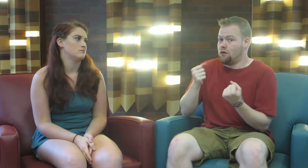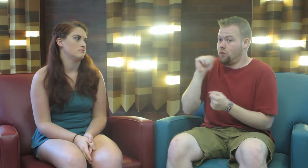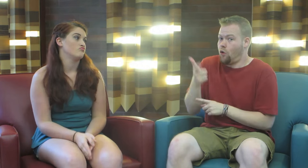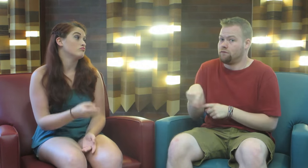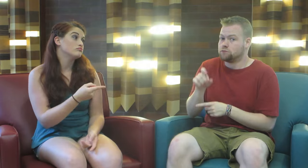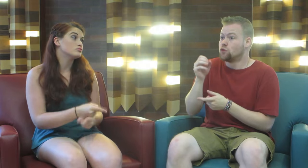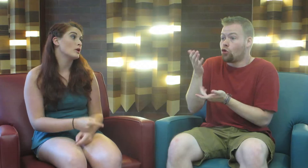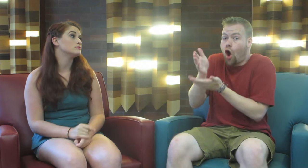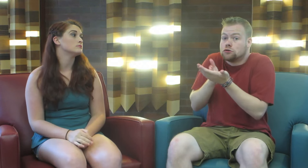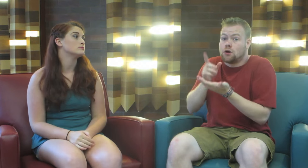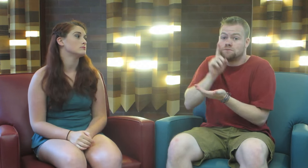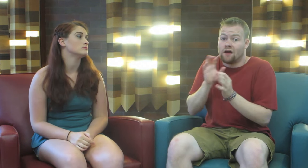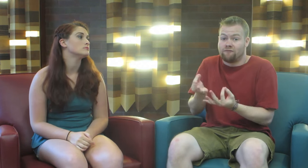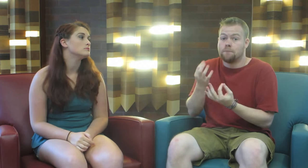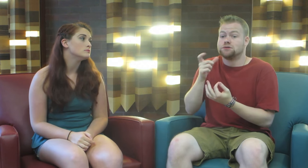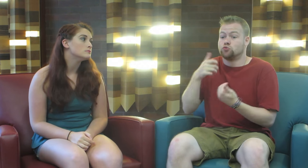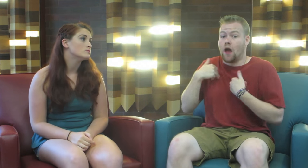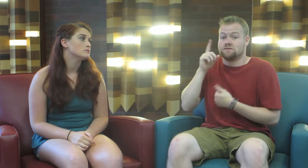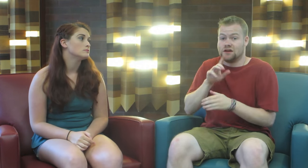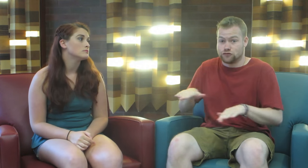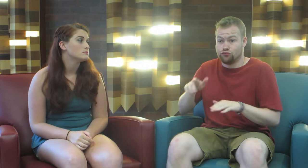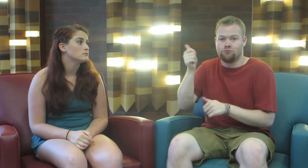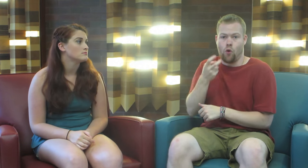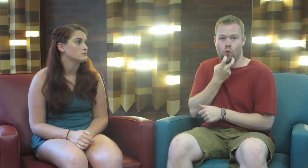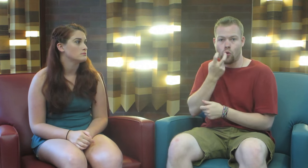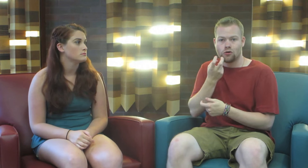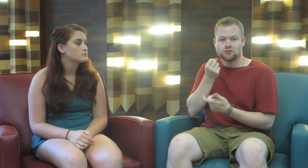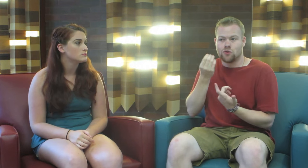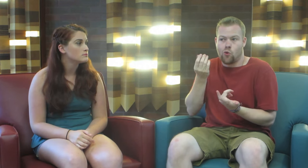Not all of them, so there are some deaf families who have deaf children, all are oral. So...